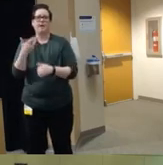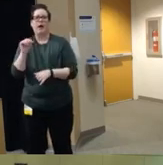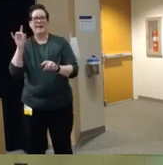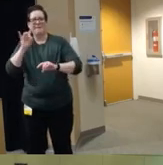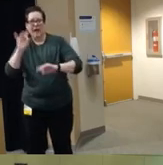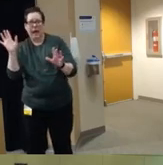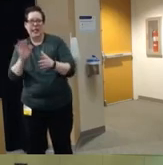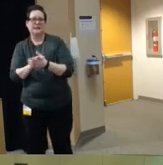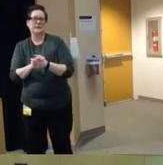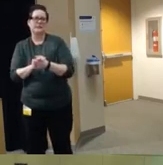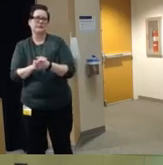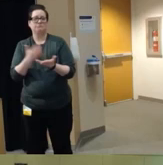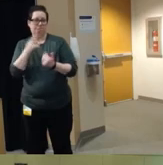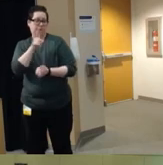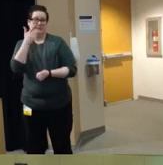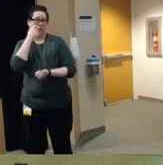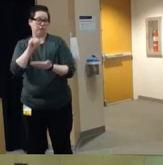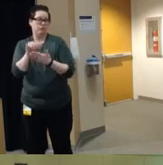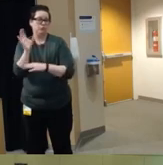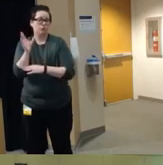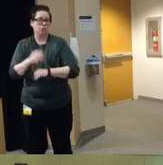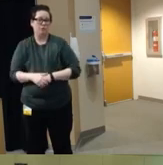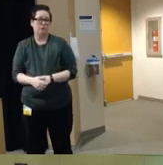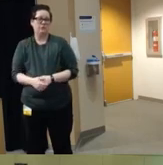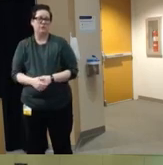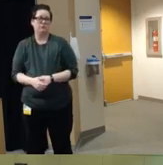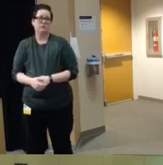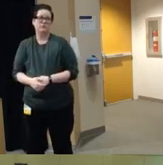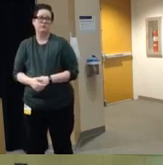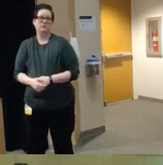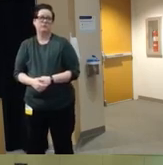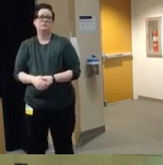might be of particular interest um and the uh link on the slide here um